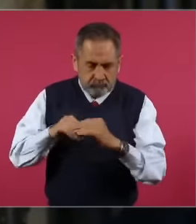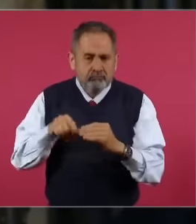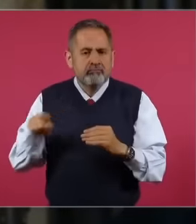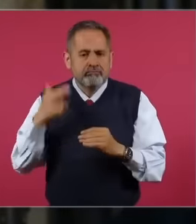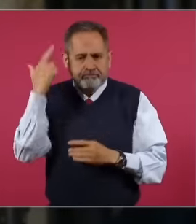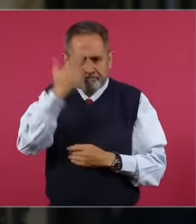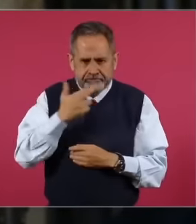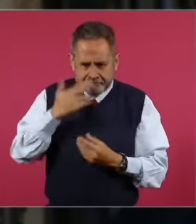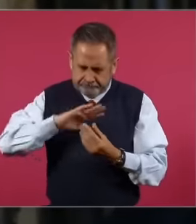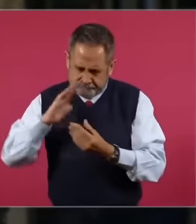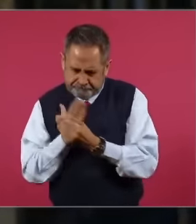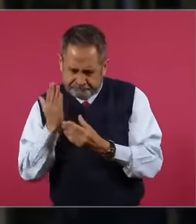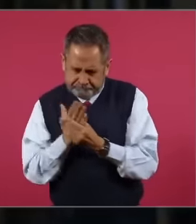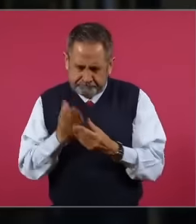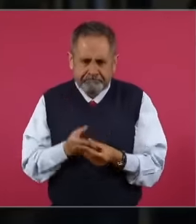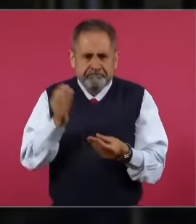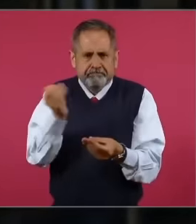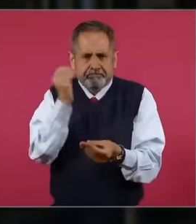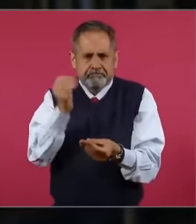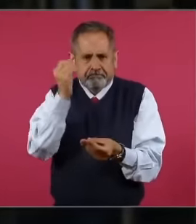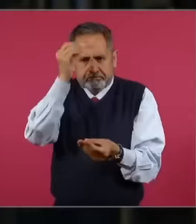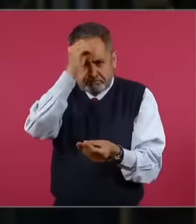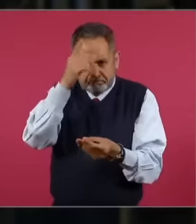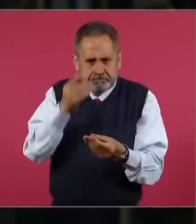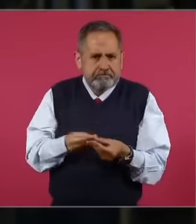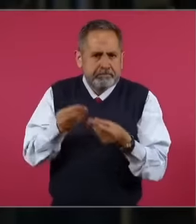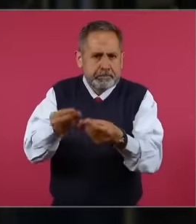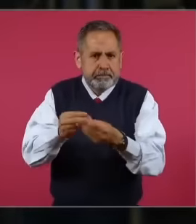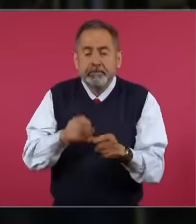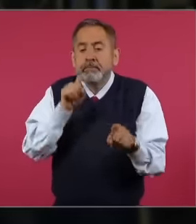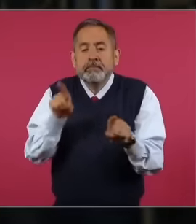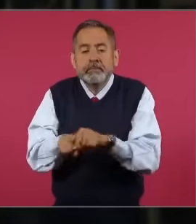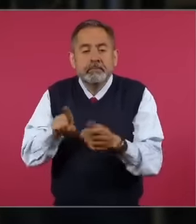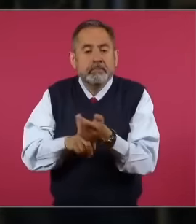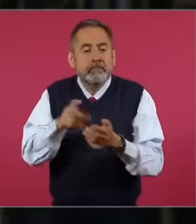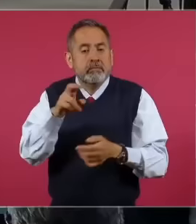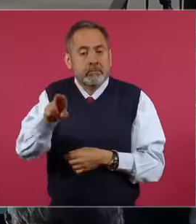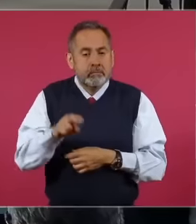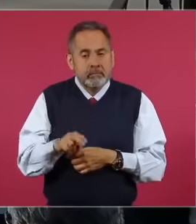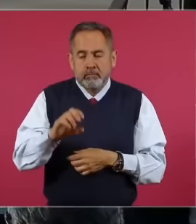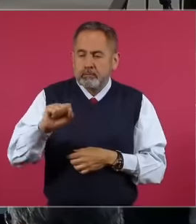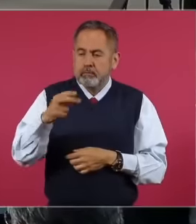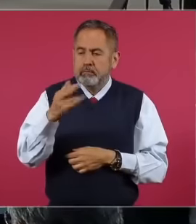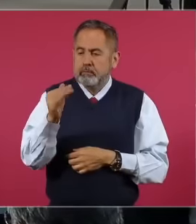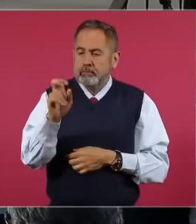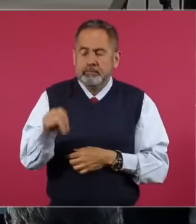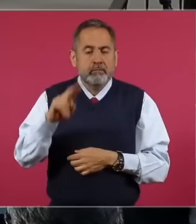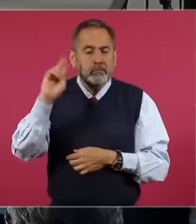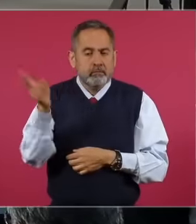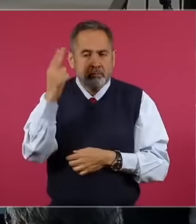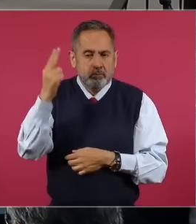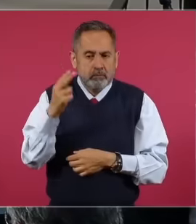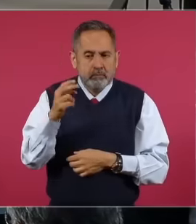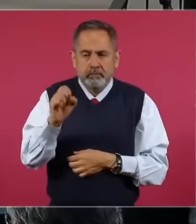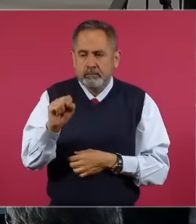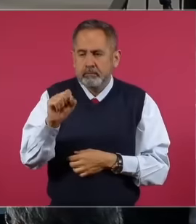technical review. Also within this is Dr. Din chim from Stanford University who did his